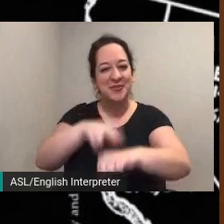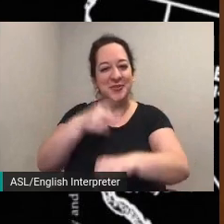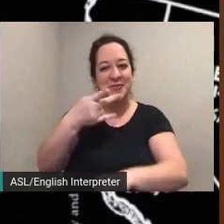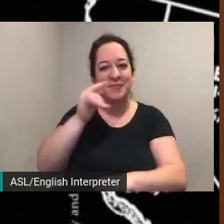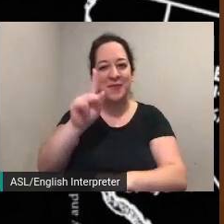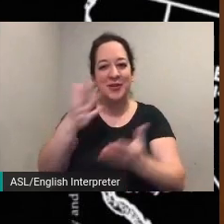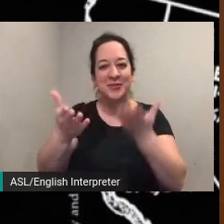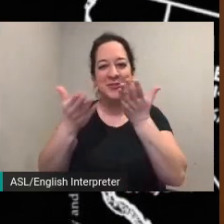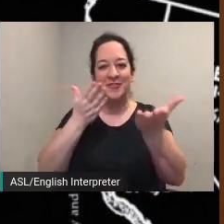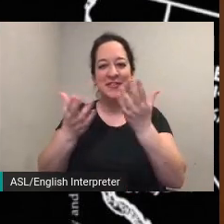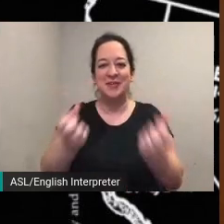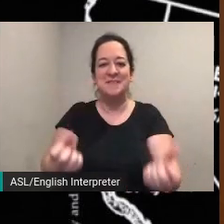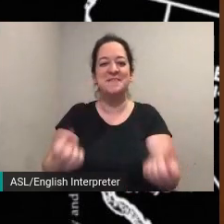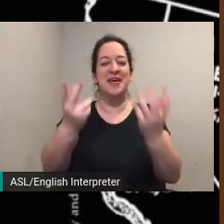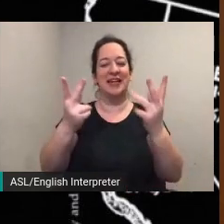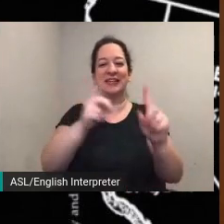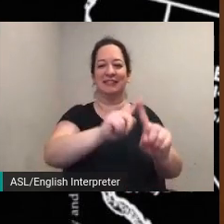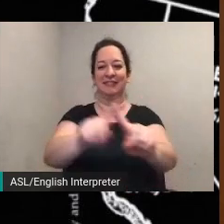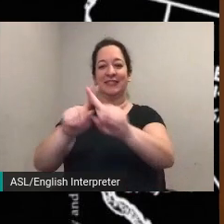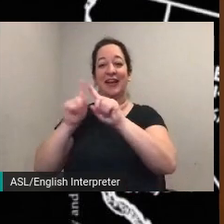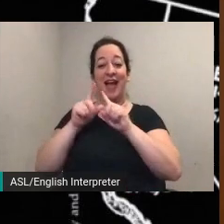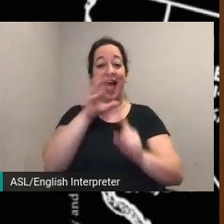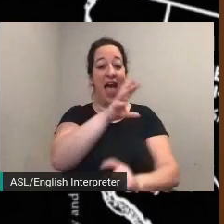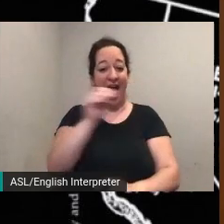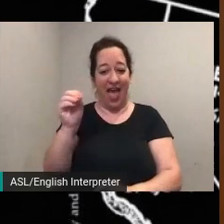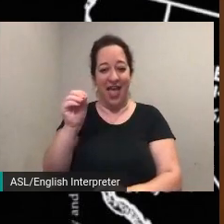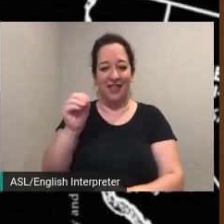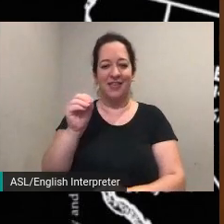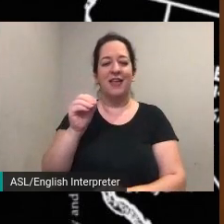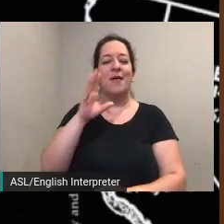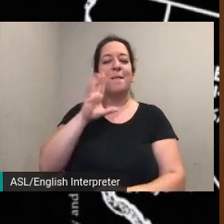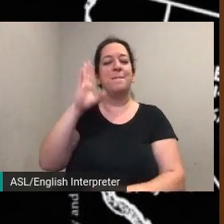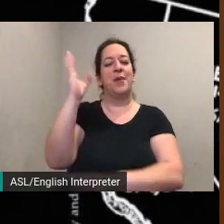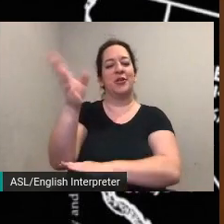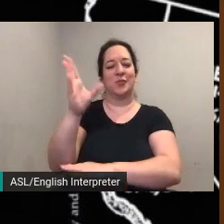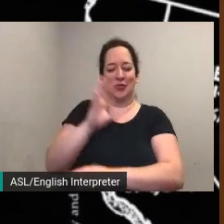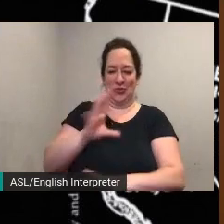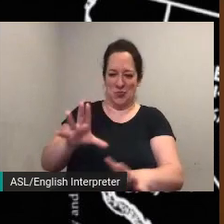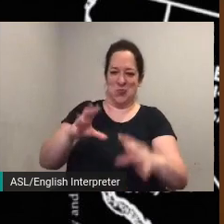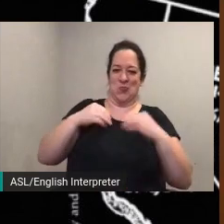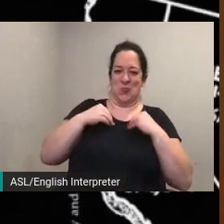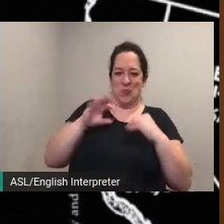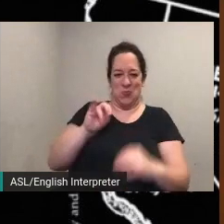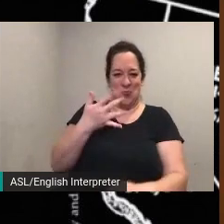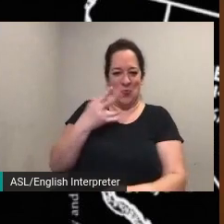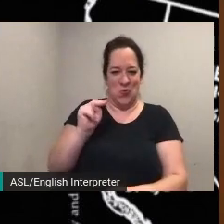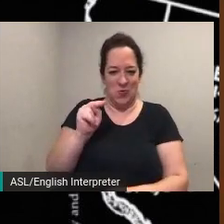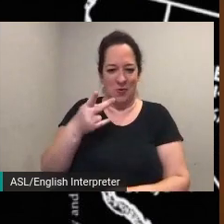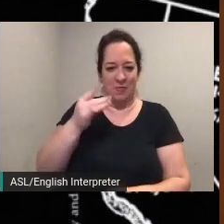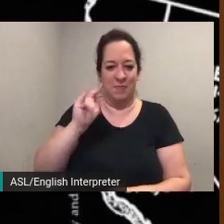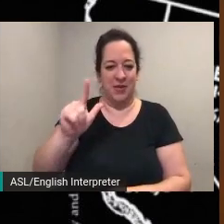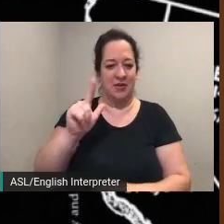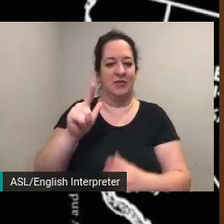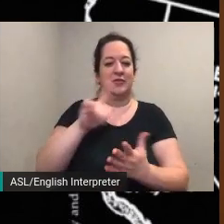including baltimore's own peel center for hosting the launch this incredible resource documenting the history of the women's